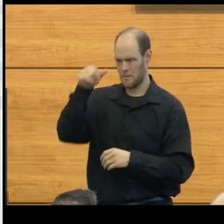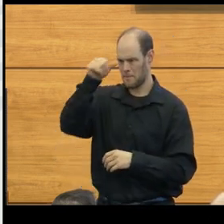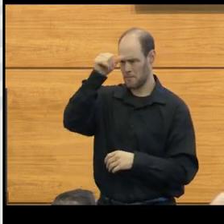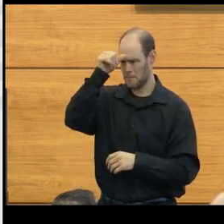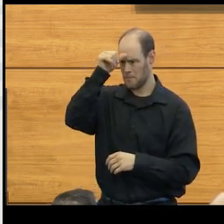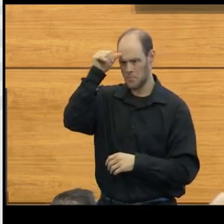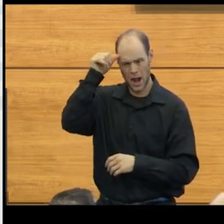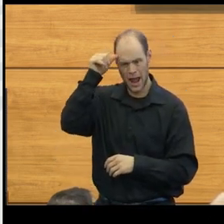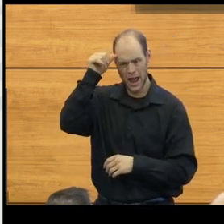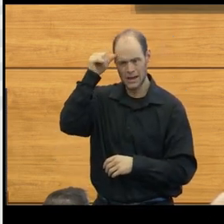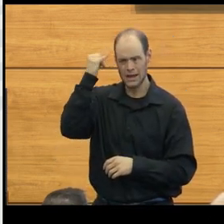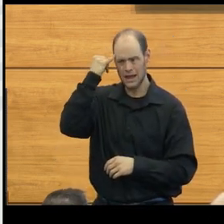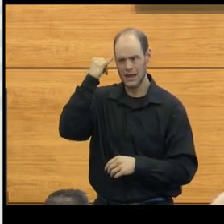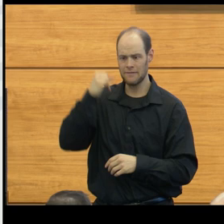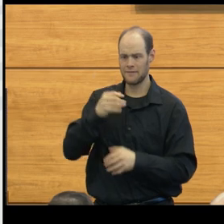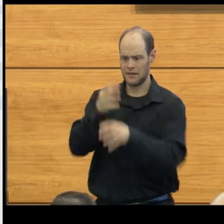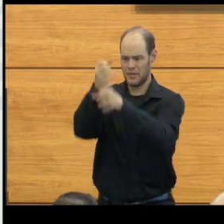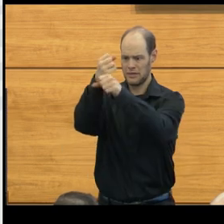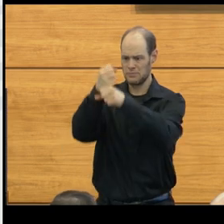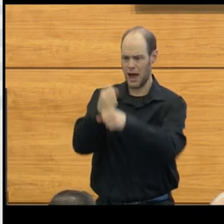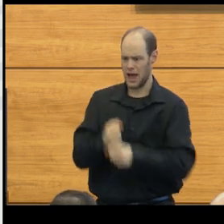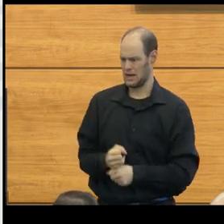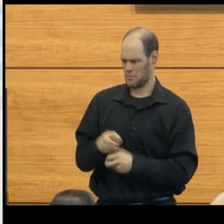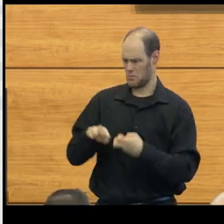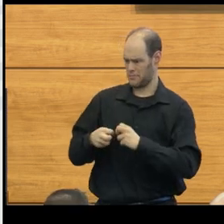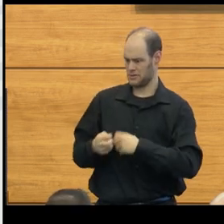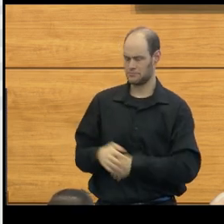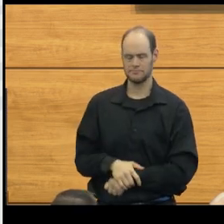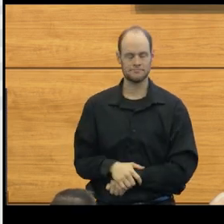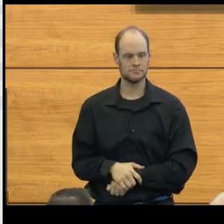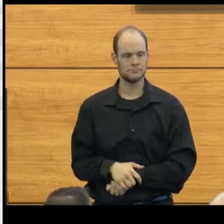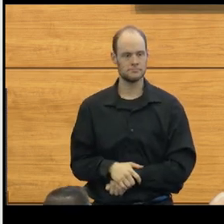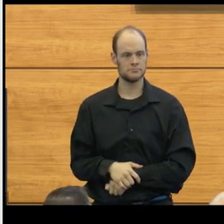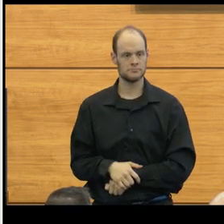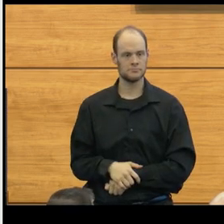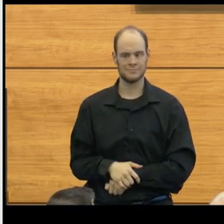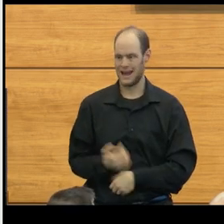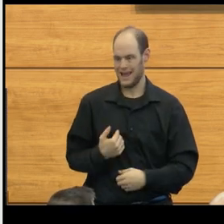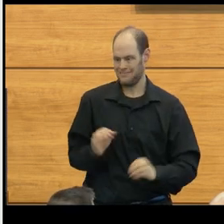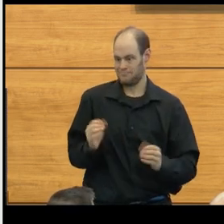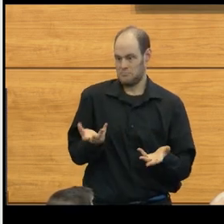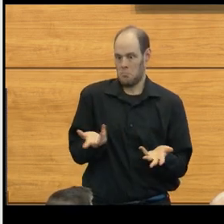if the problem is in the spine? And I don't think I had a very good answer for her.